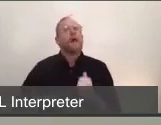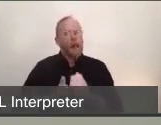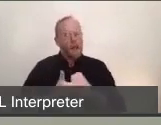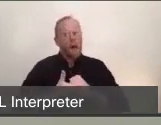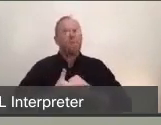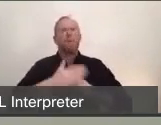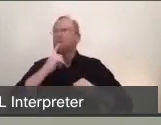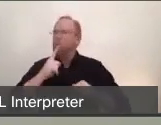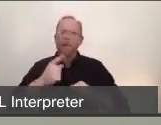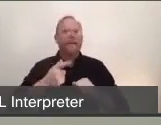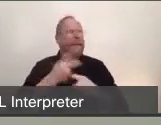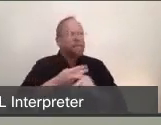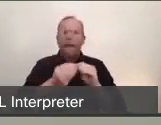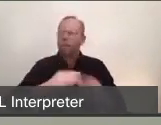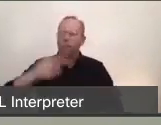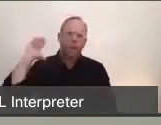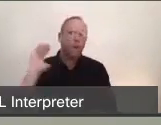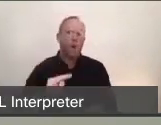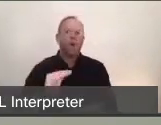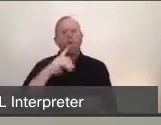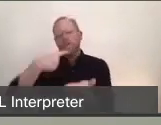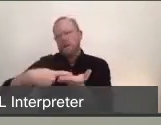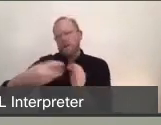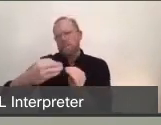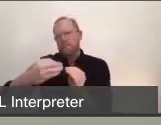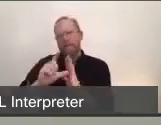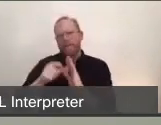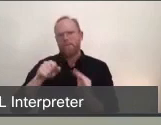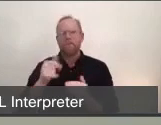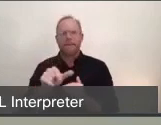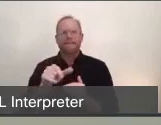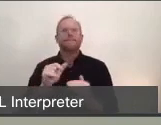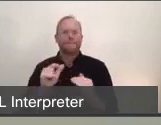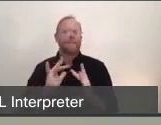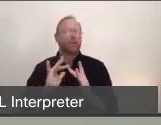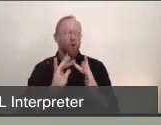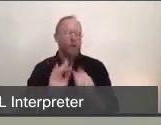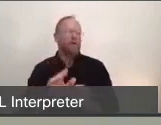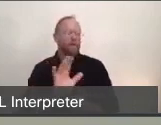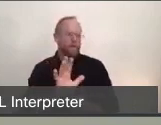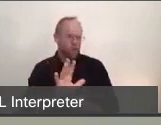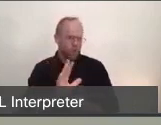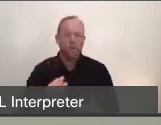that we're gonna be talking about later on in this video. Second, I just want to thank my team, and there's probably many of you